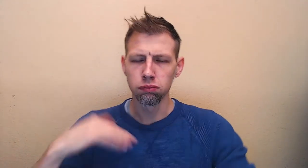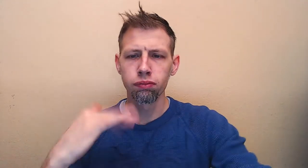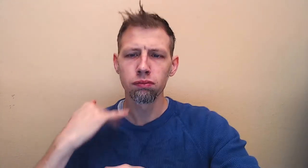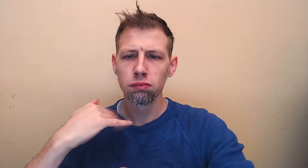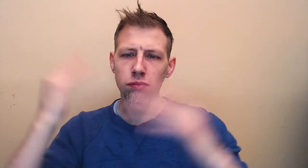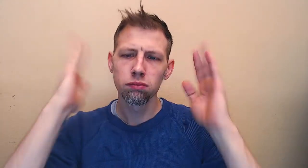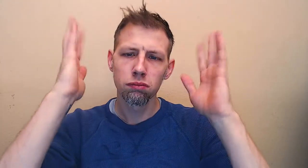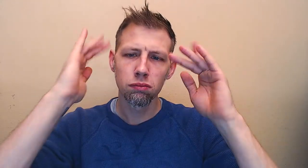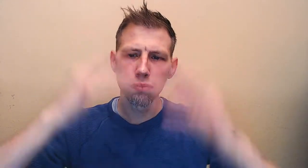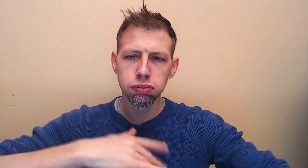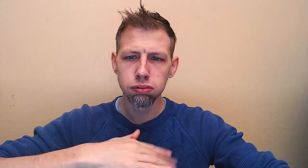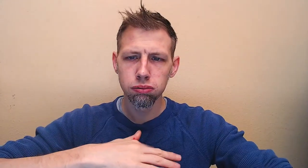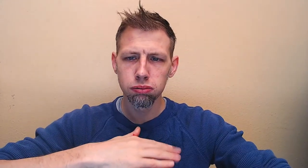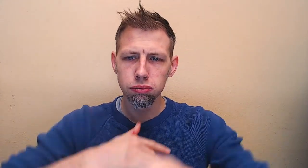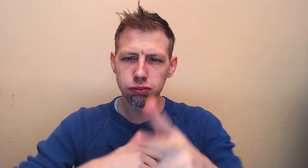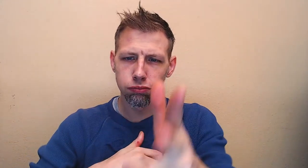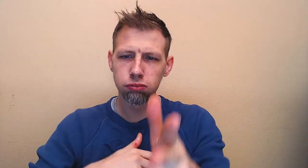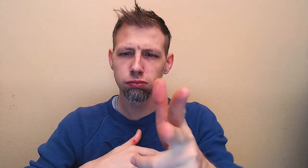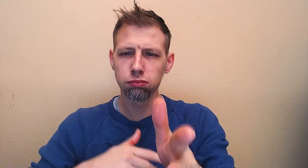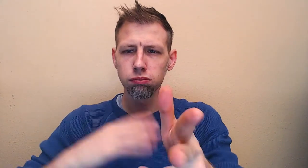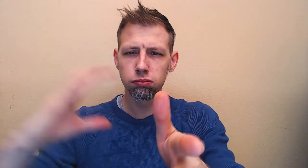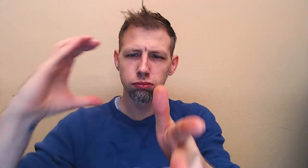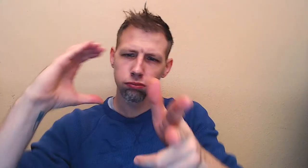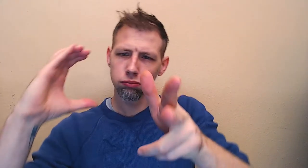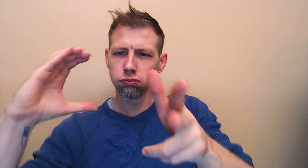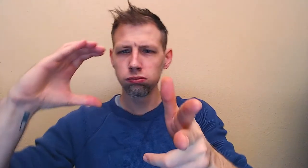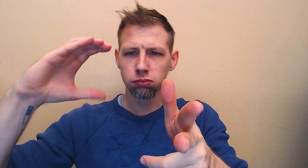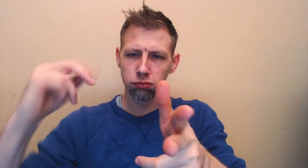(wind whistling) (rumbling)